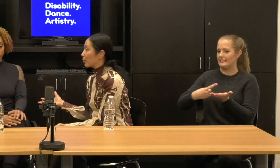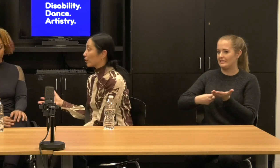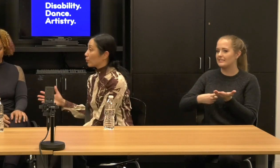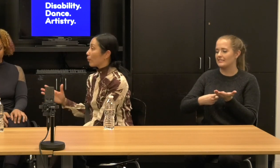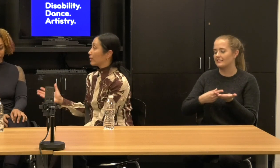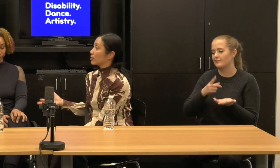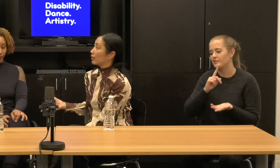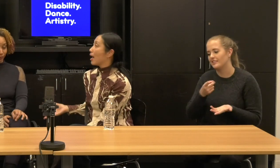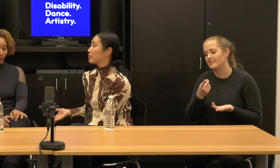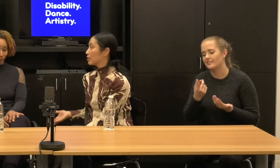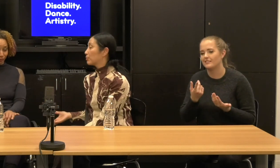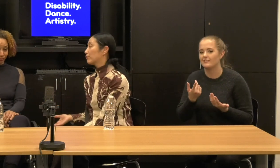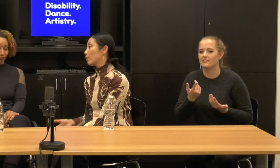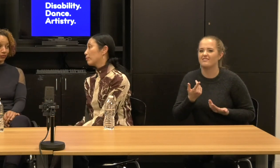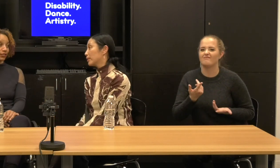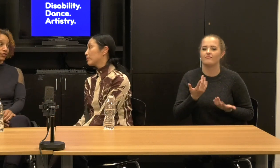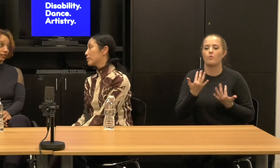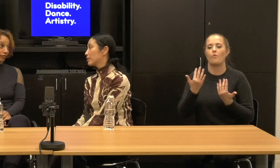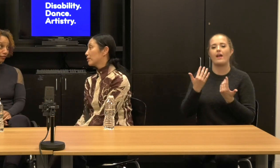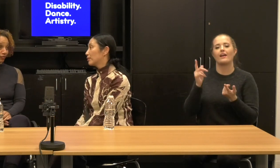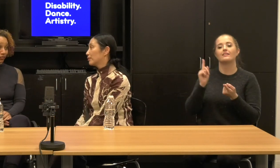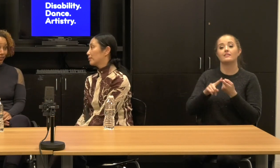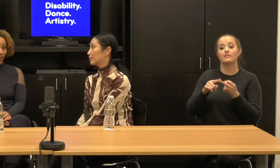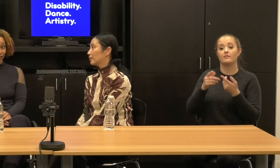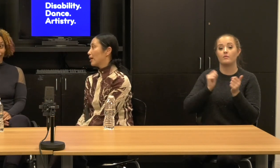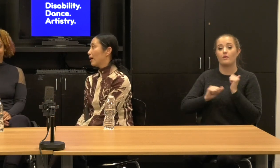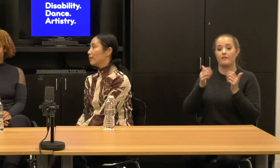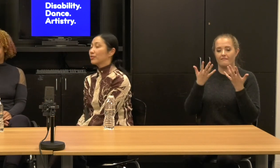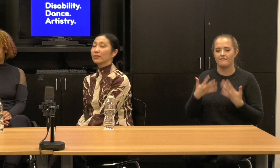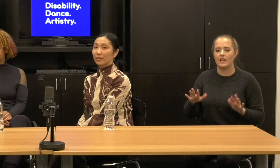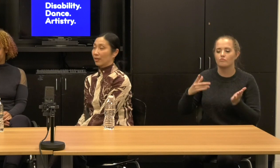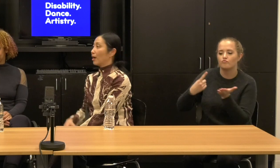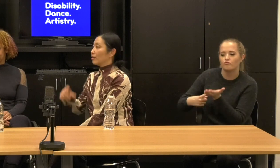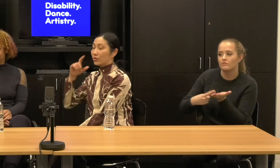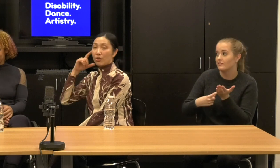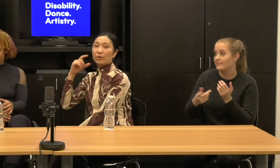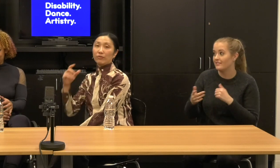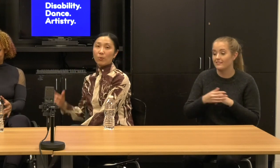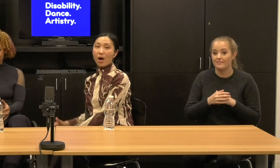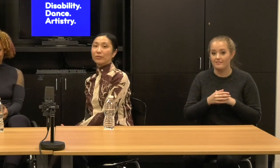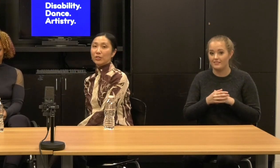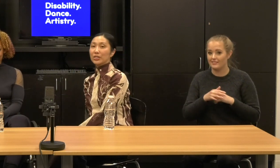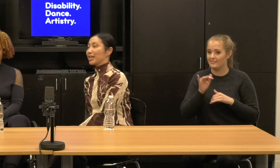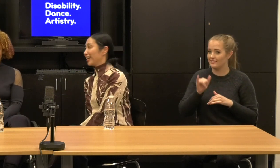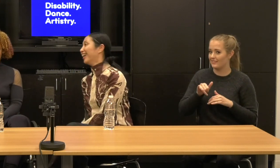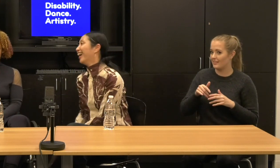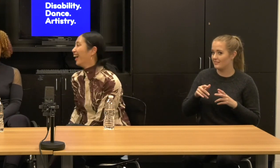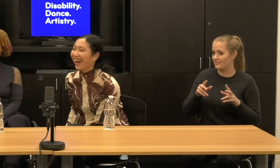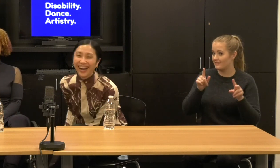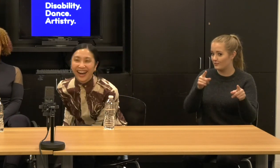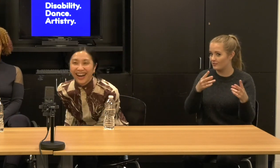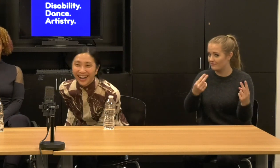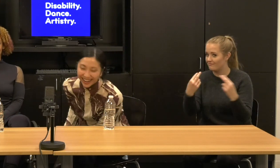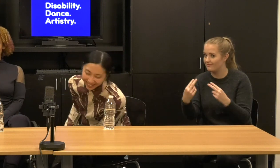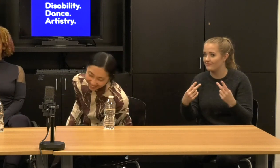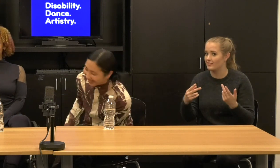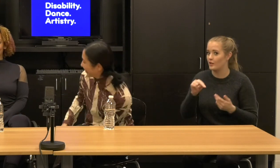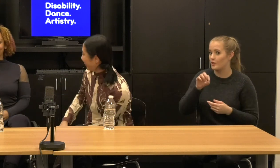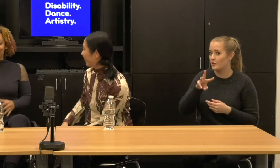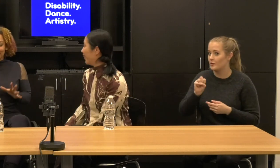We, we're going to wait until after the performance.